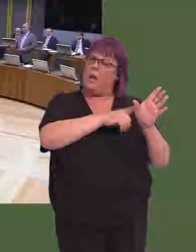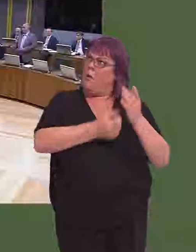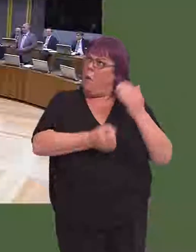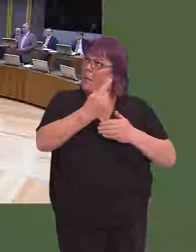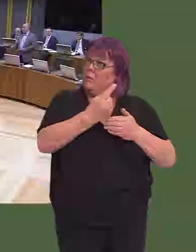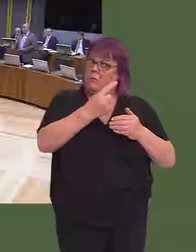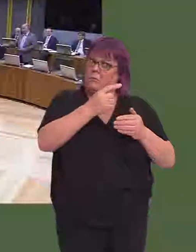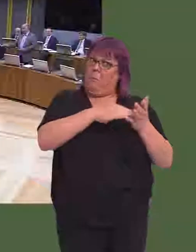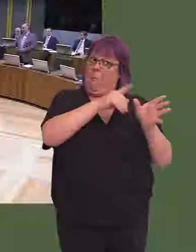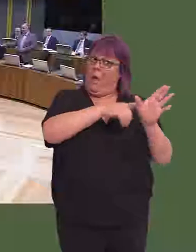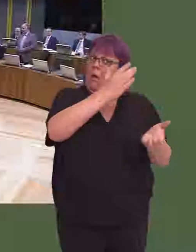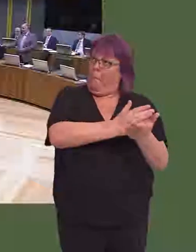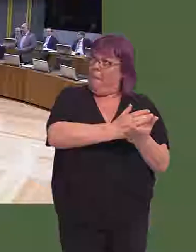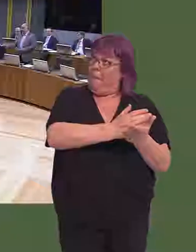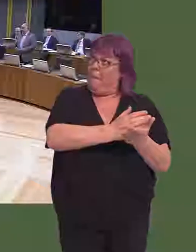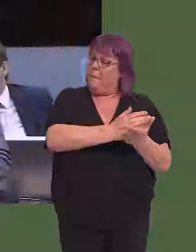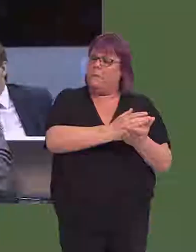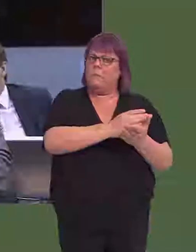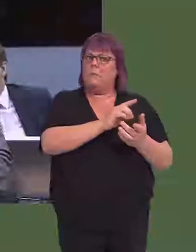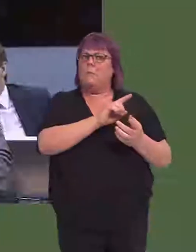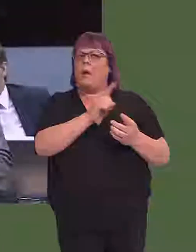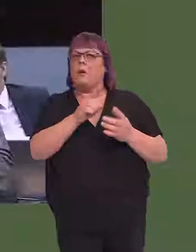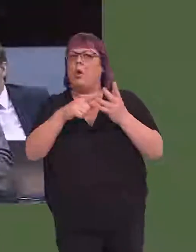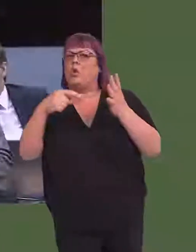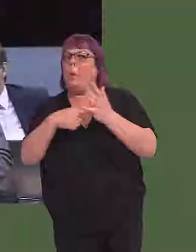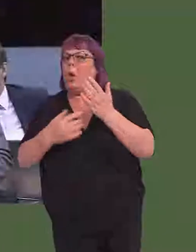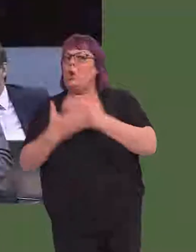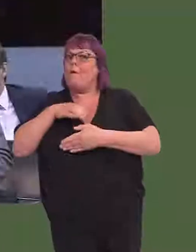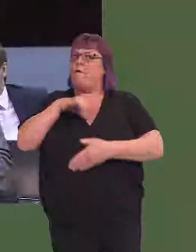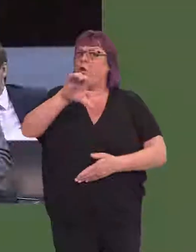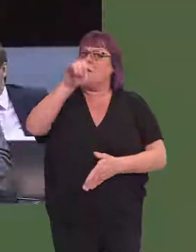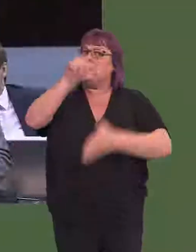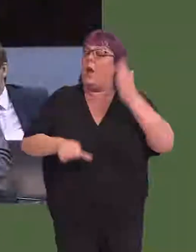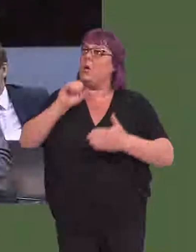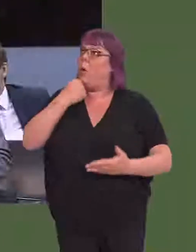on the preferred bidder will be made in May of this year and, obviously, in October the